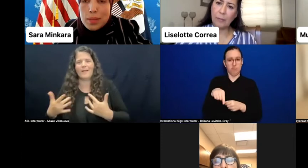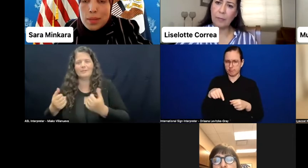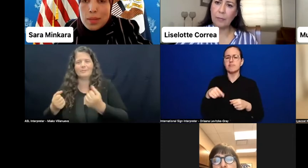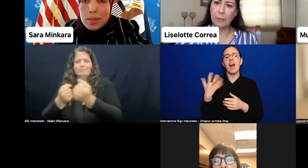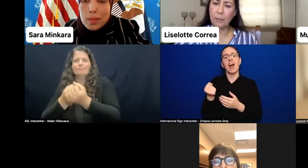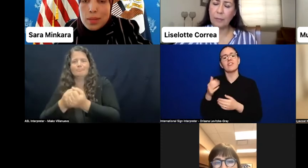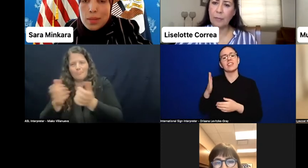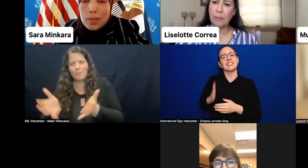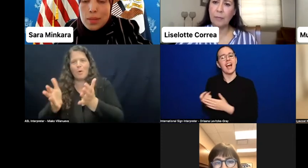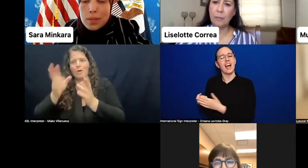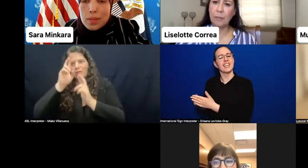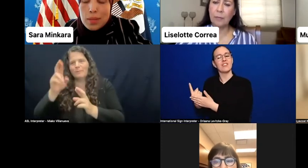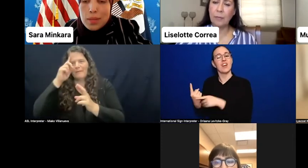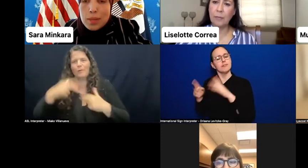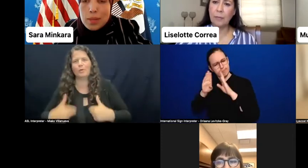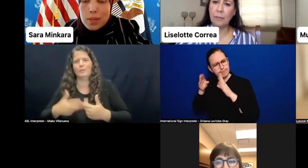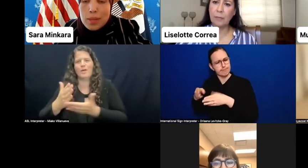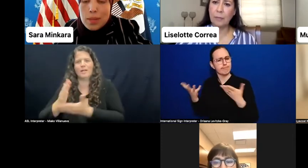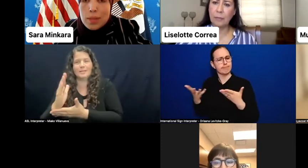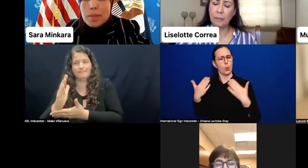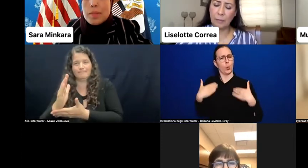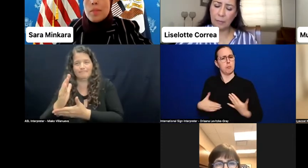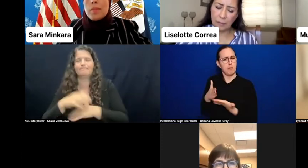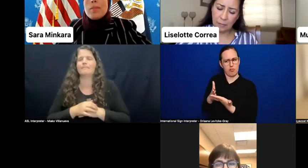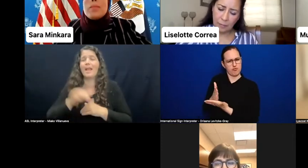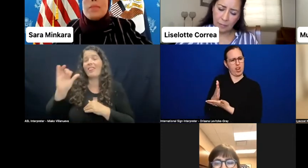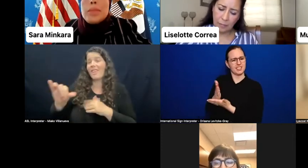Three key themes arose from that event.